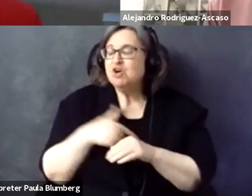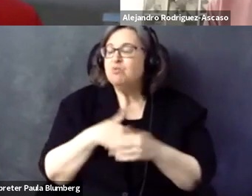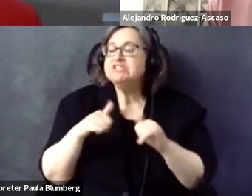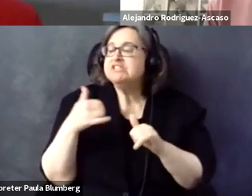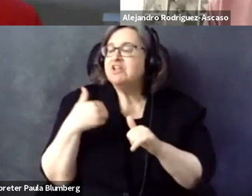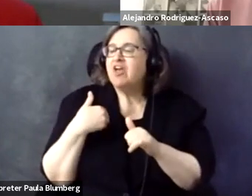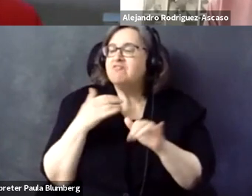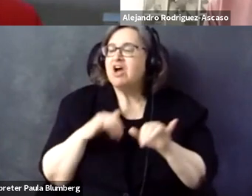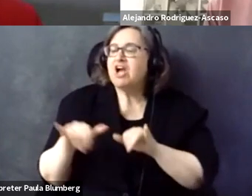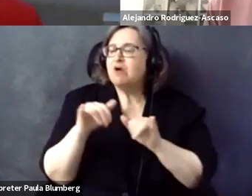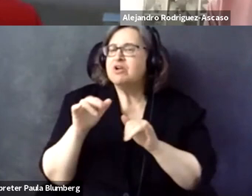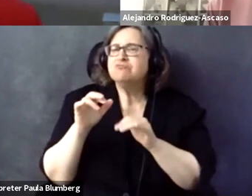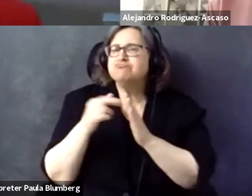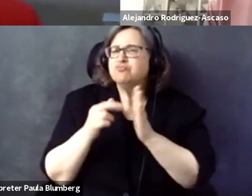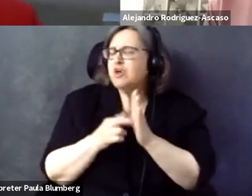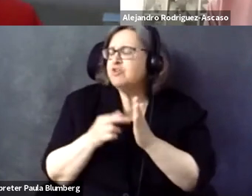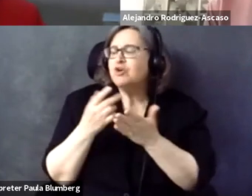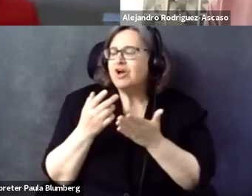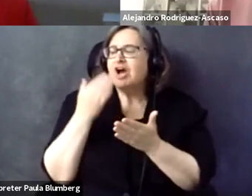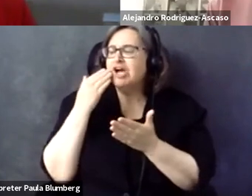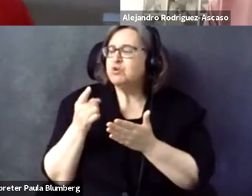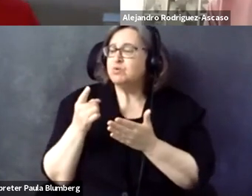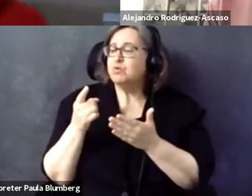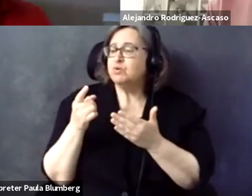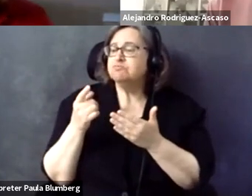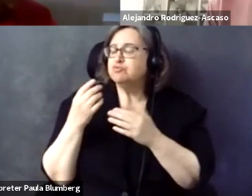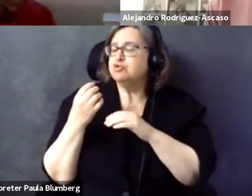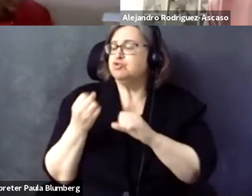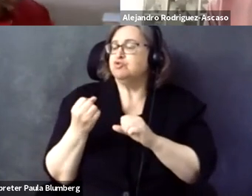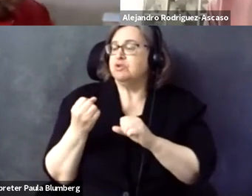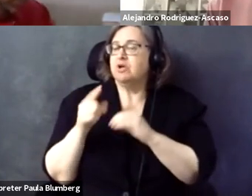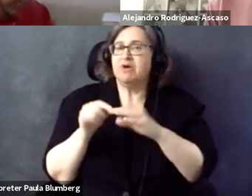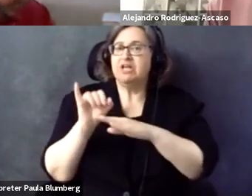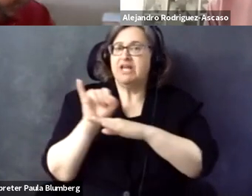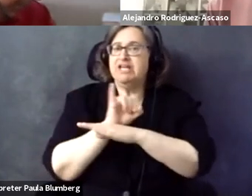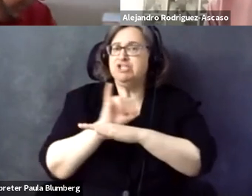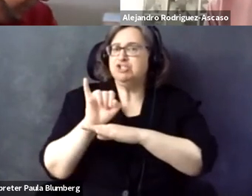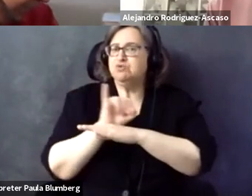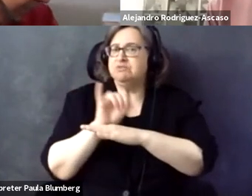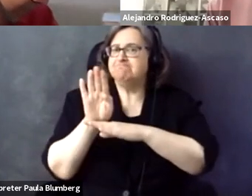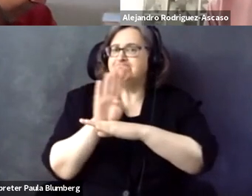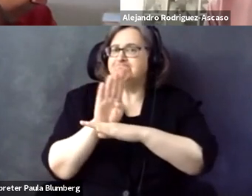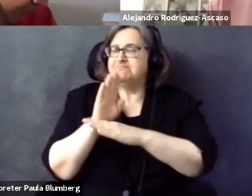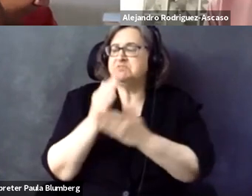web accessibility directive before you left us so that's good. We still have a common regulation there. So that's good. But what would you say would be